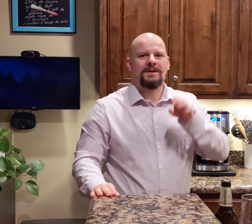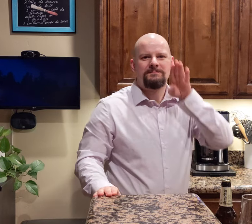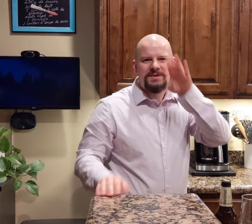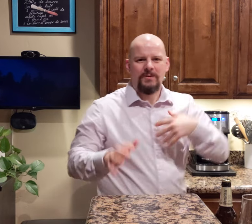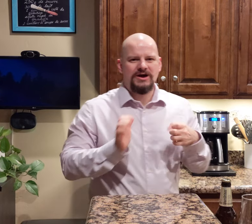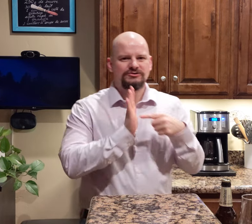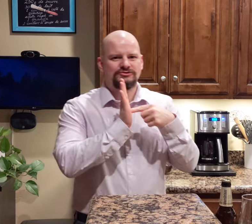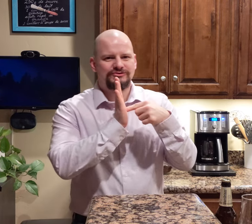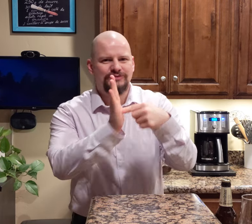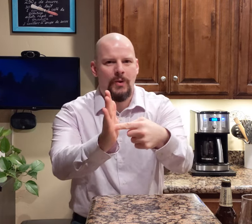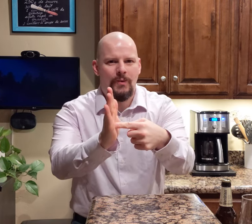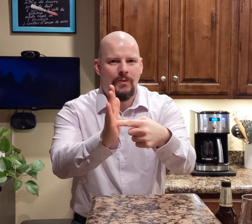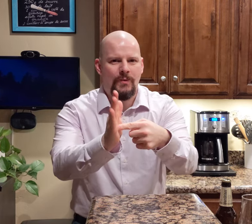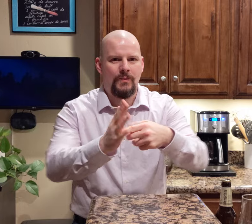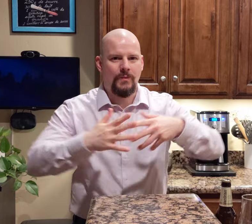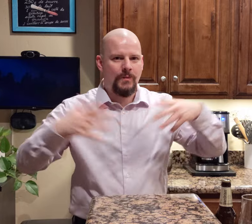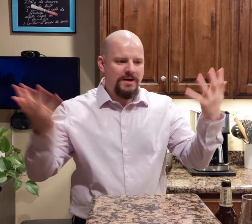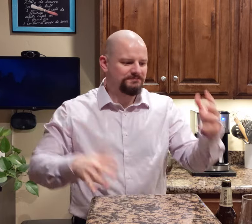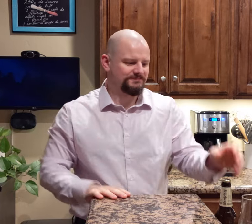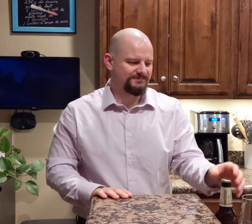Here's the beer I'm going to show you...